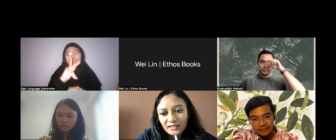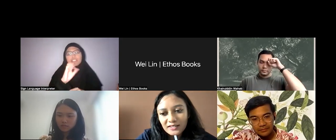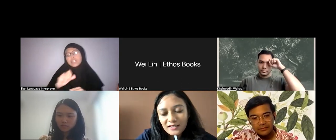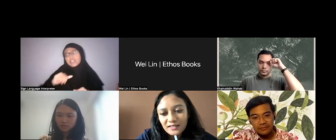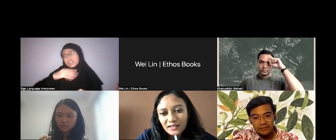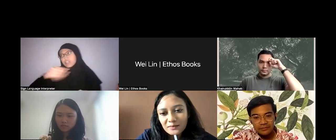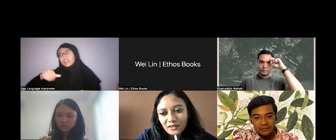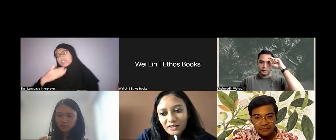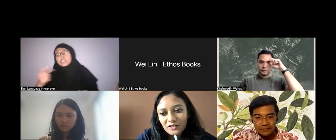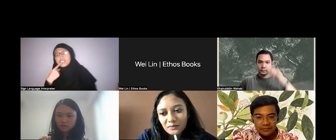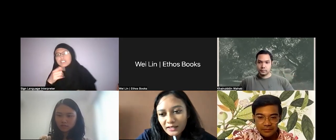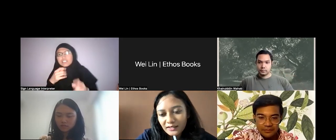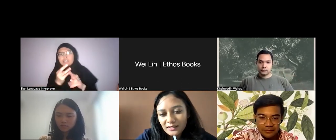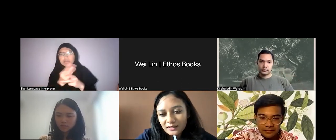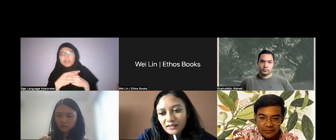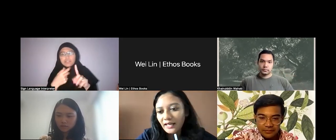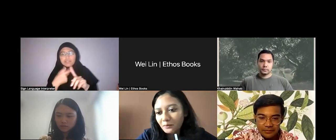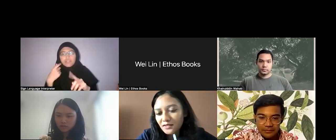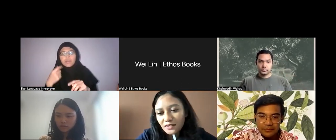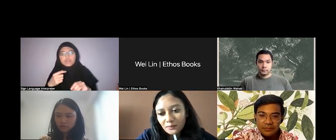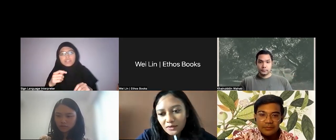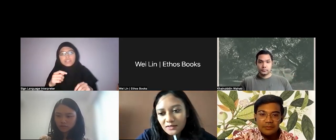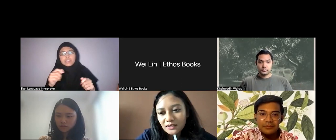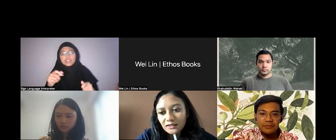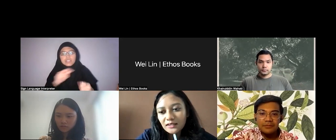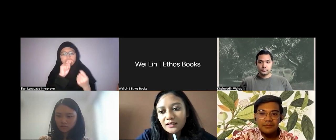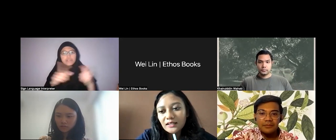and it says that it’s manufactured by a certain lab in Singapore, or something like that.